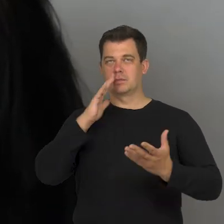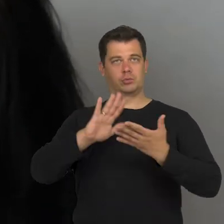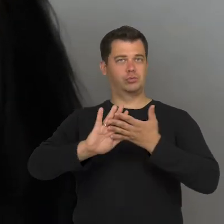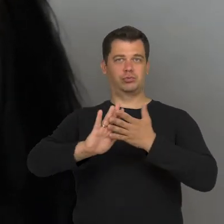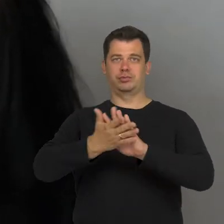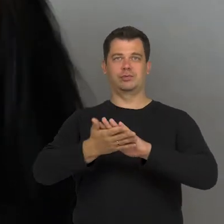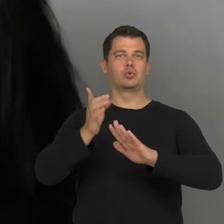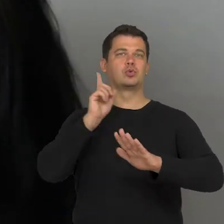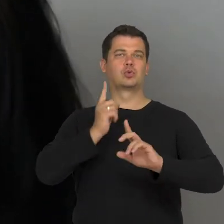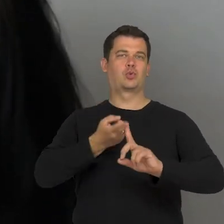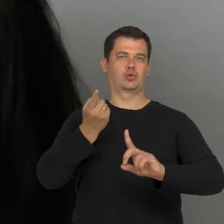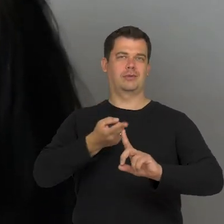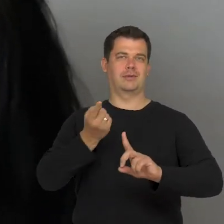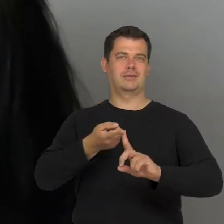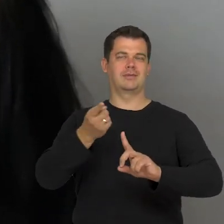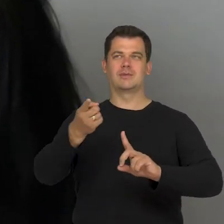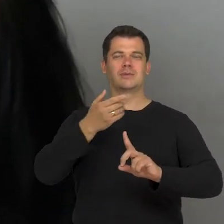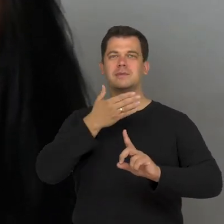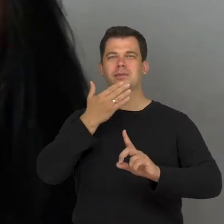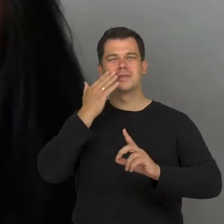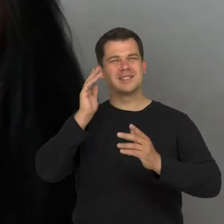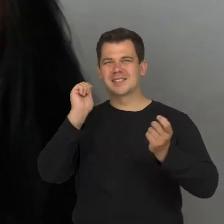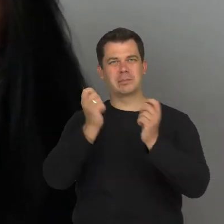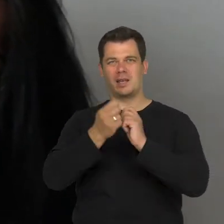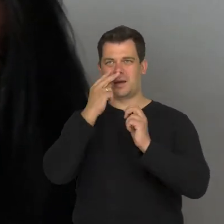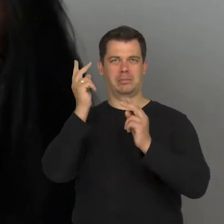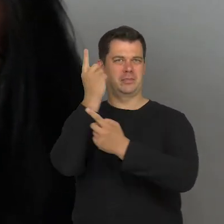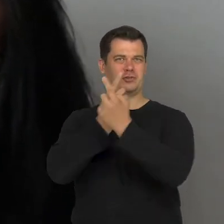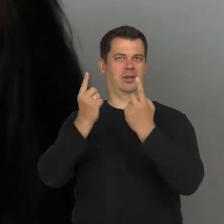and changes it completely, distorting the image and our ability to see.